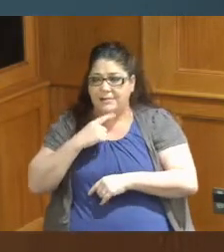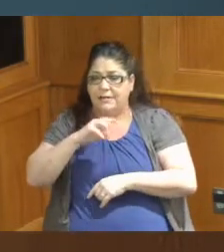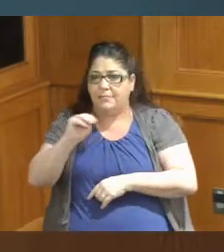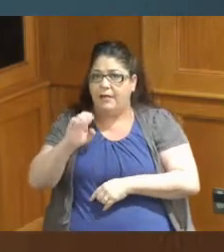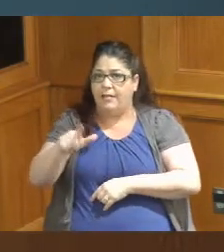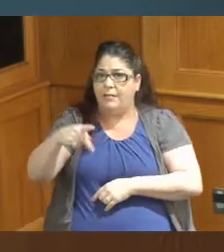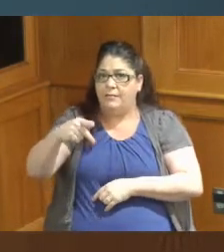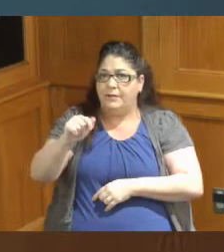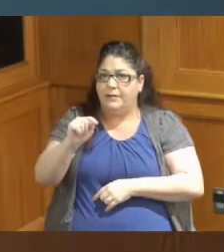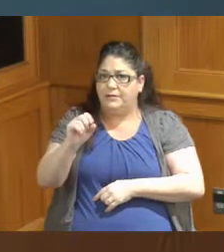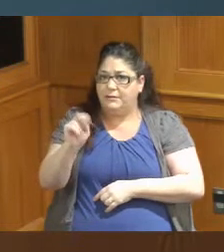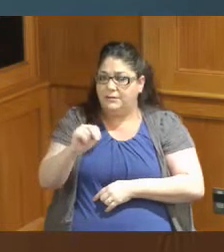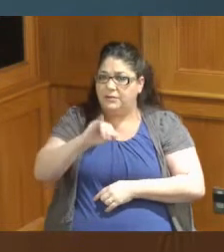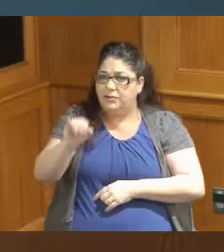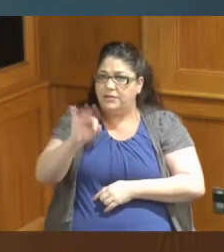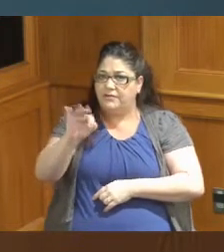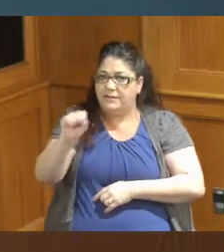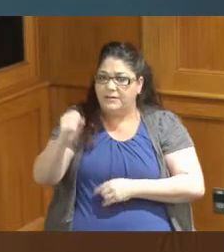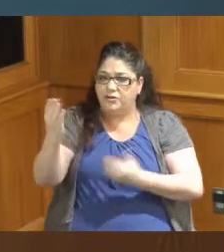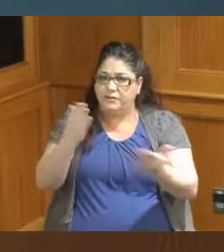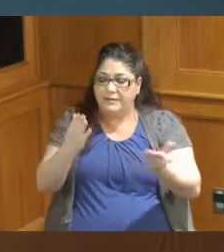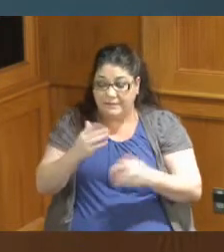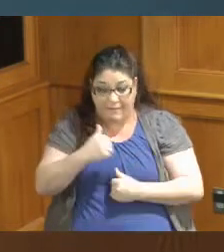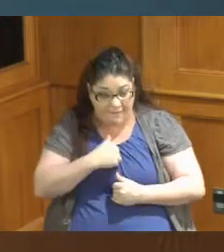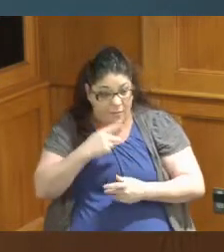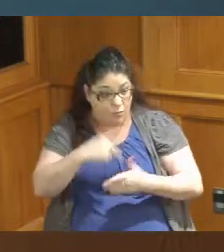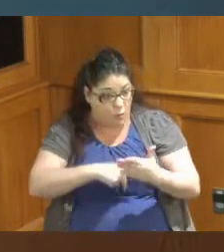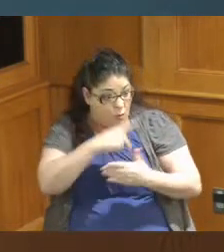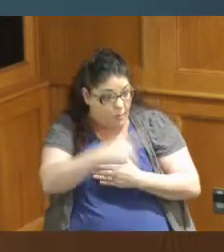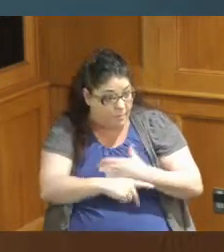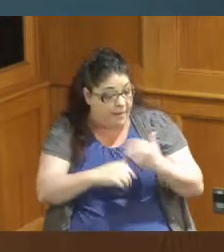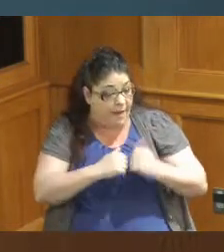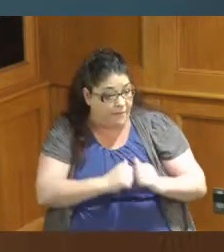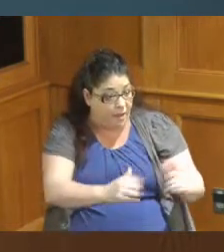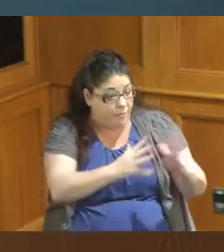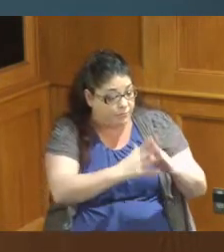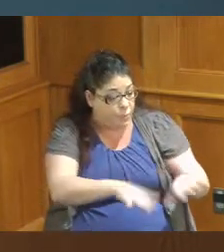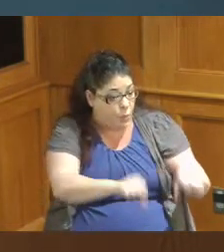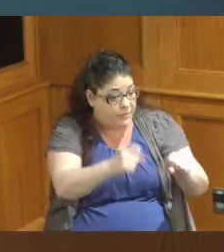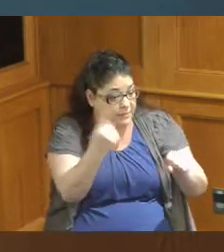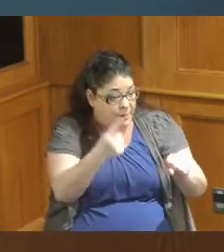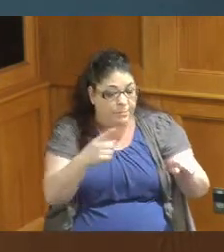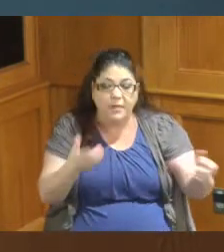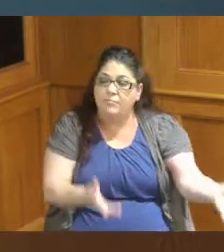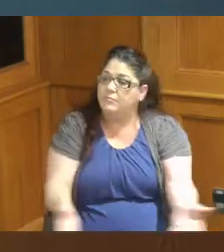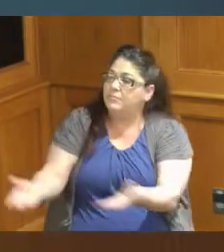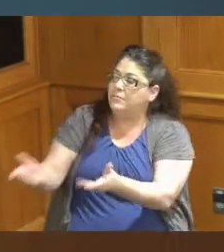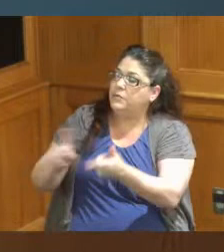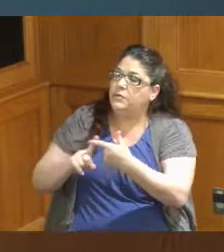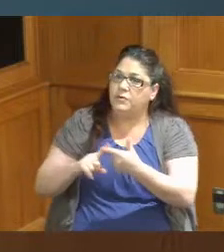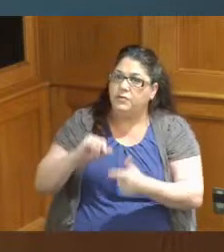connect so that when they have programs they can connect our youth to the Taft museum in addition